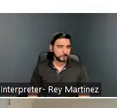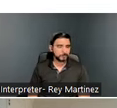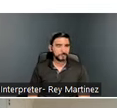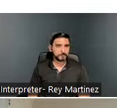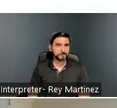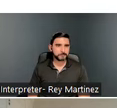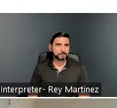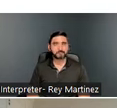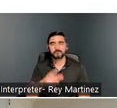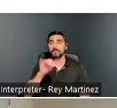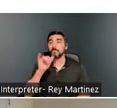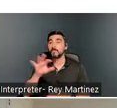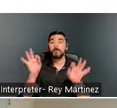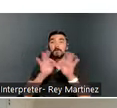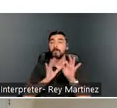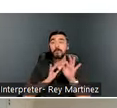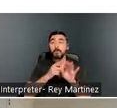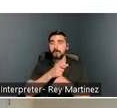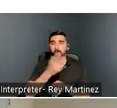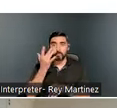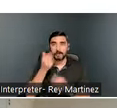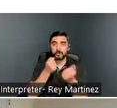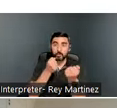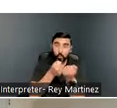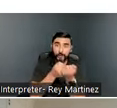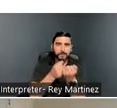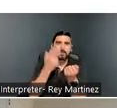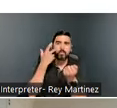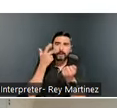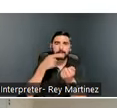it permanent supportive housing. Here’s a list of some of the services that we do